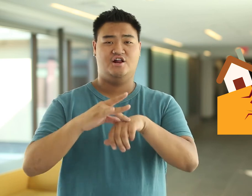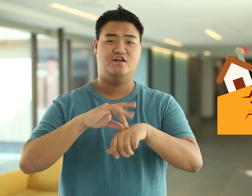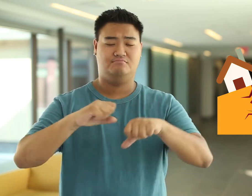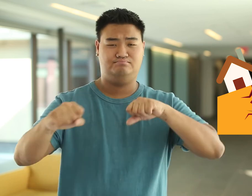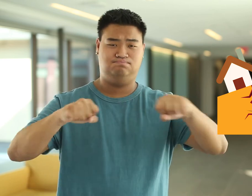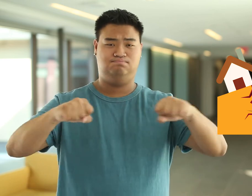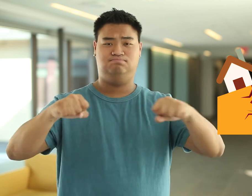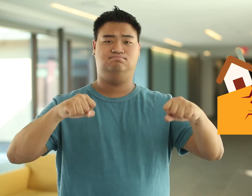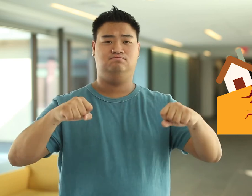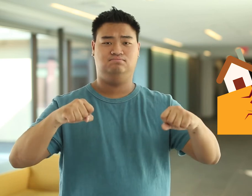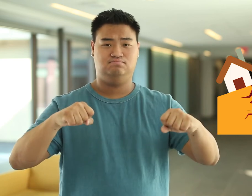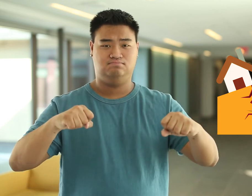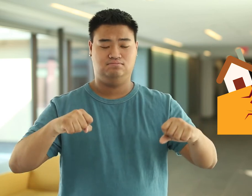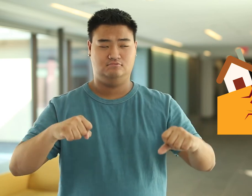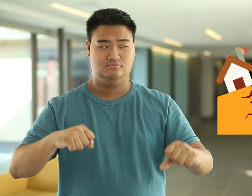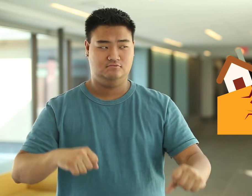Earthquake